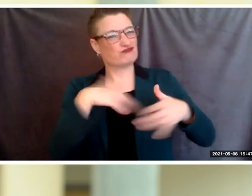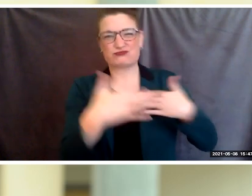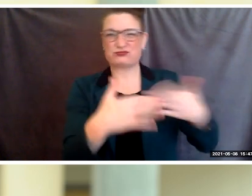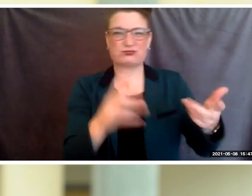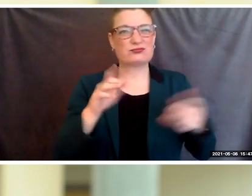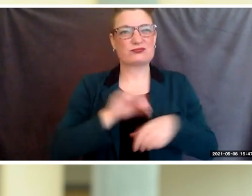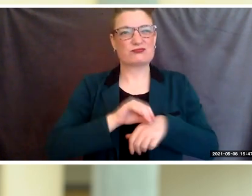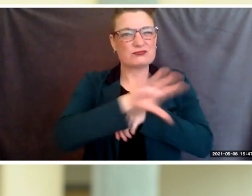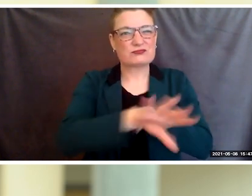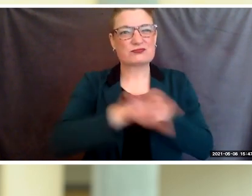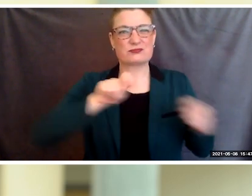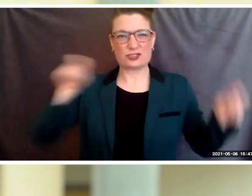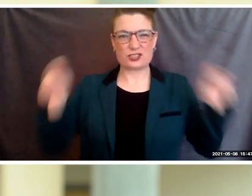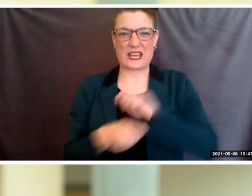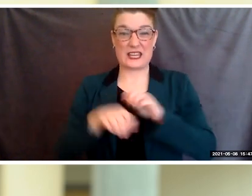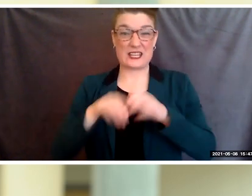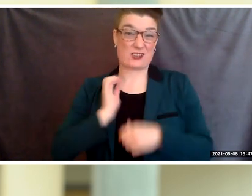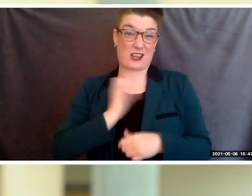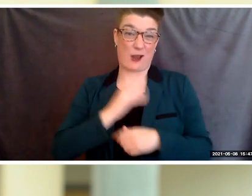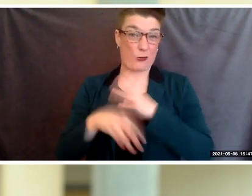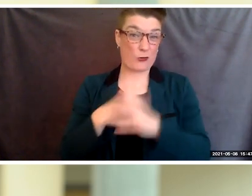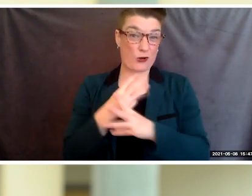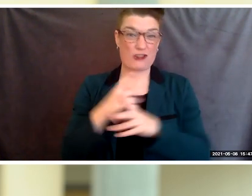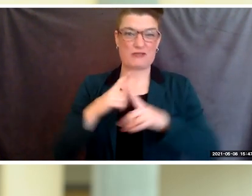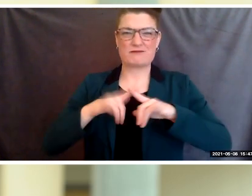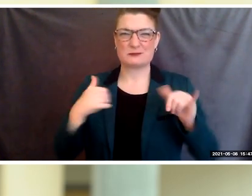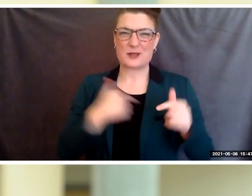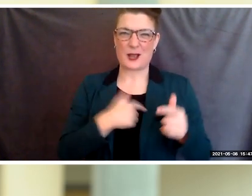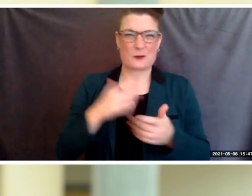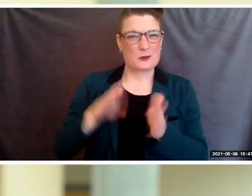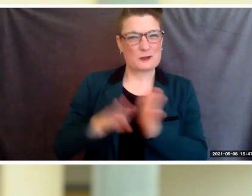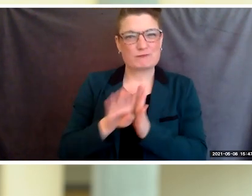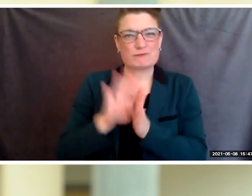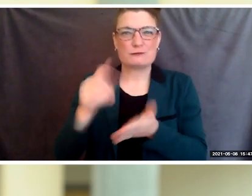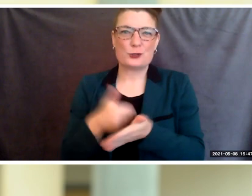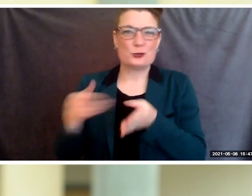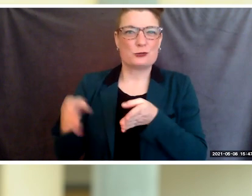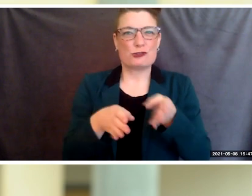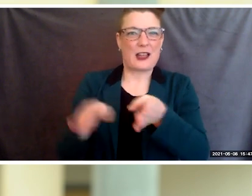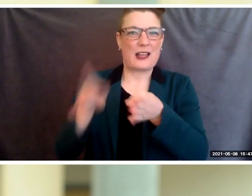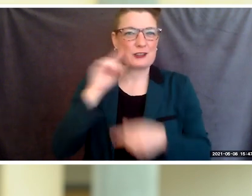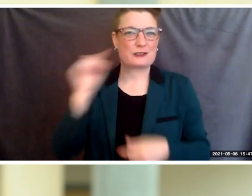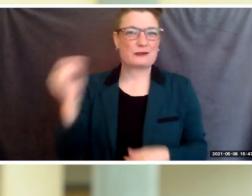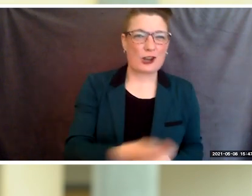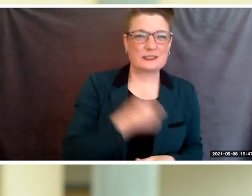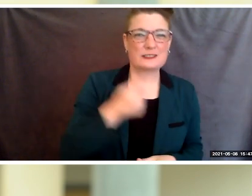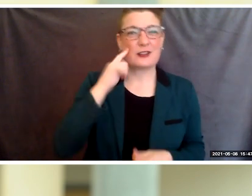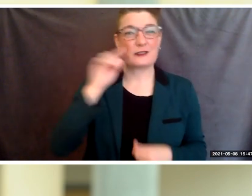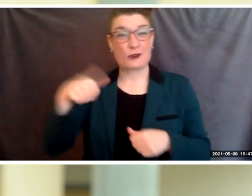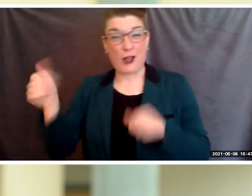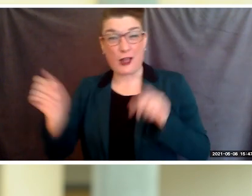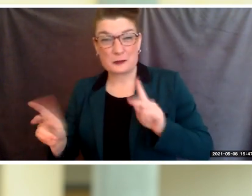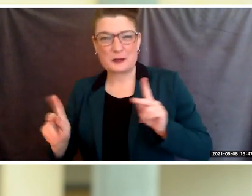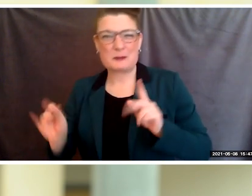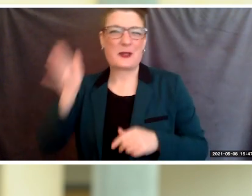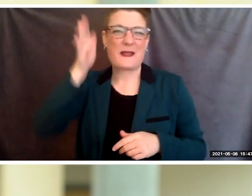in our world while blazing new trails for ourselves, for others and future generations.